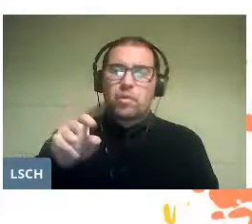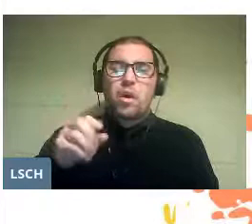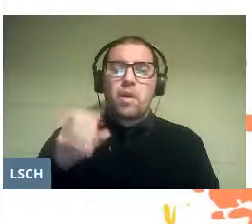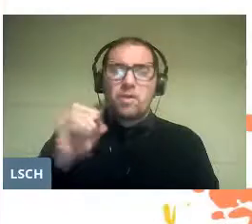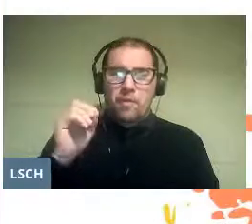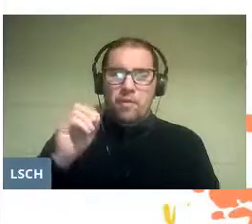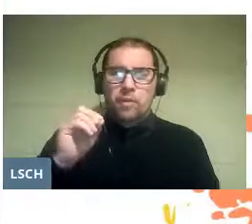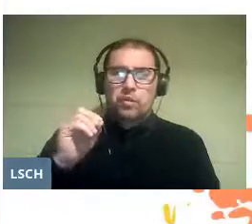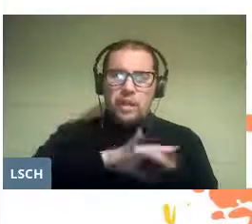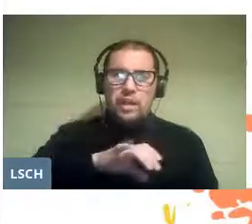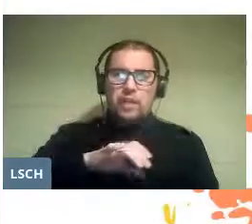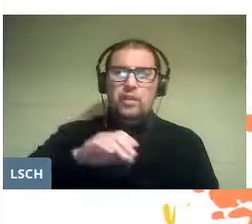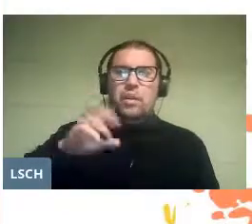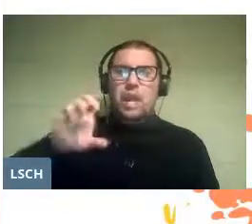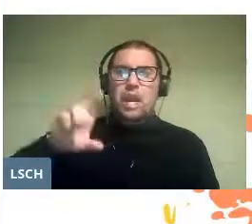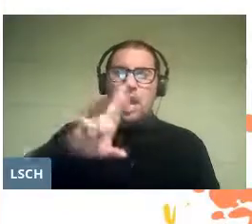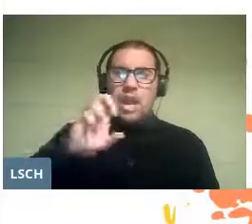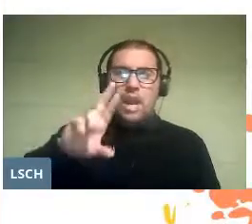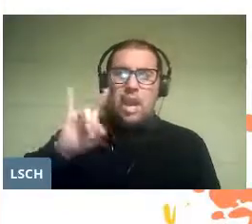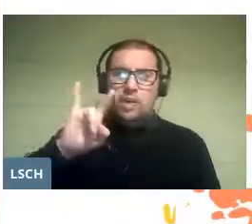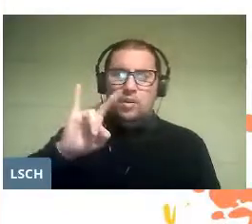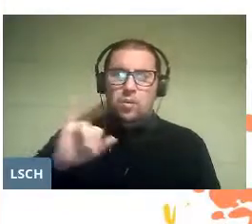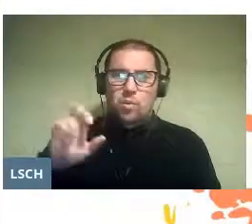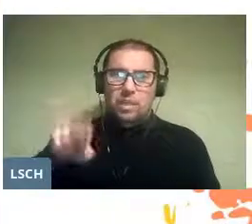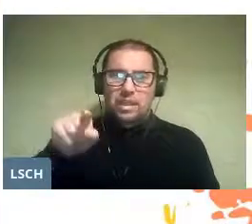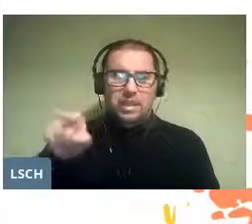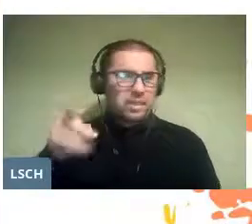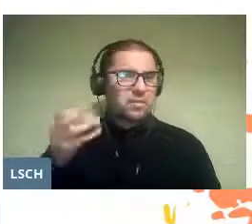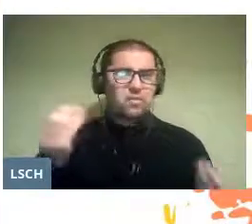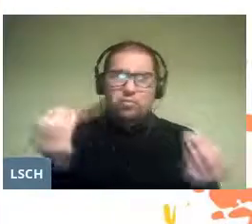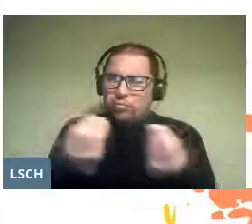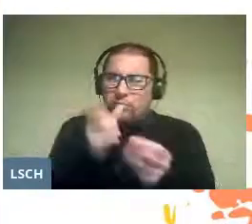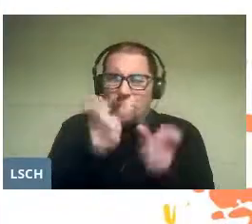Sebastián Errázuriz, which has a rich palette